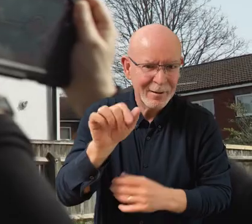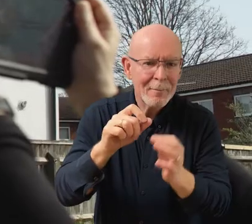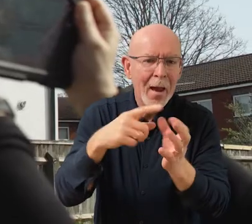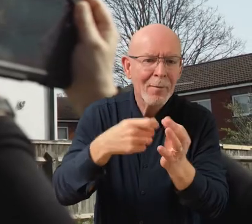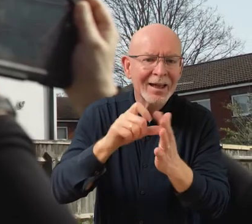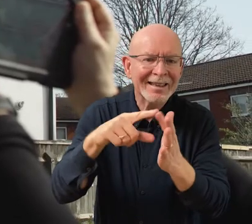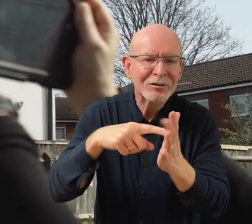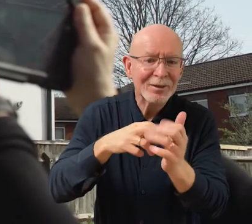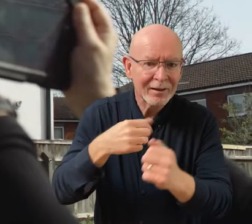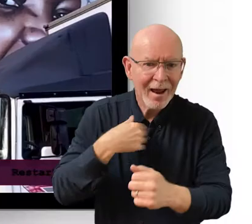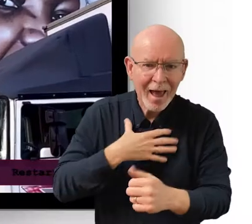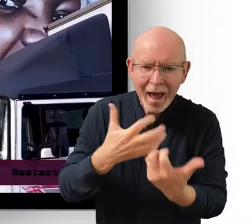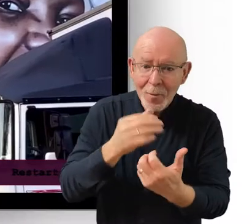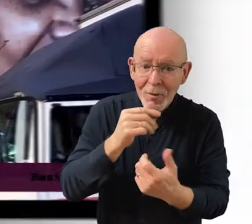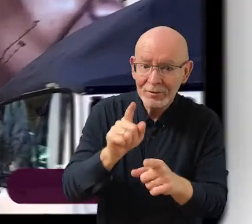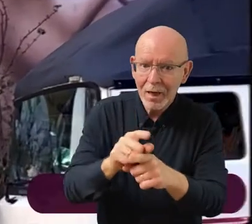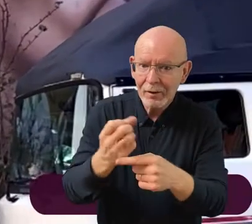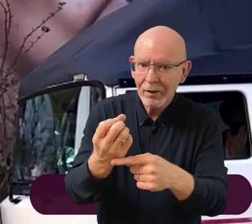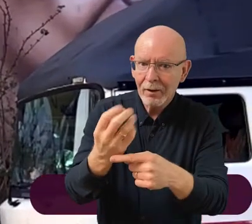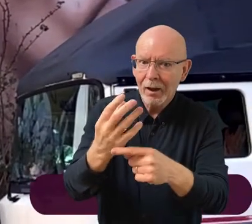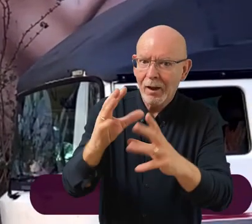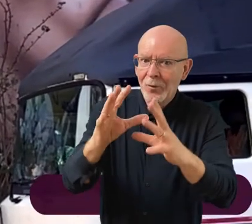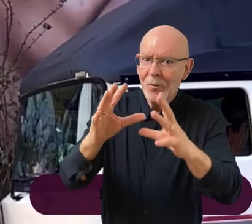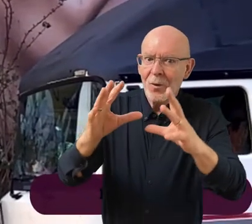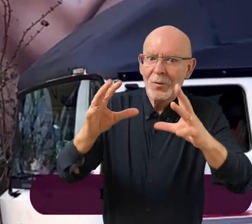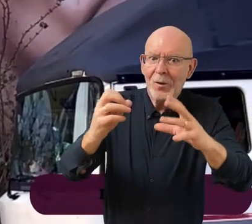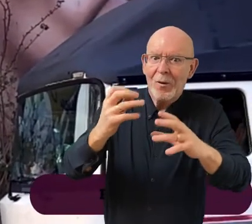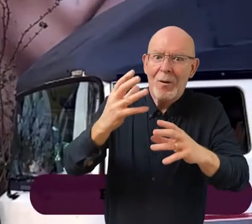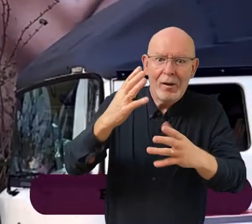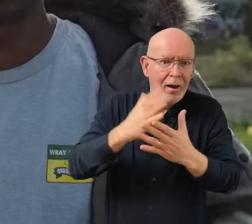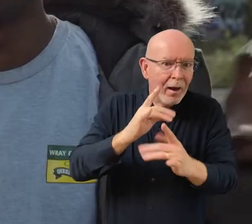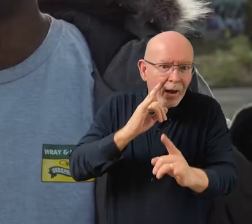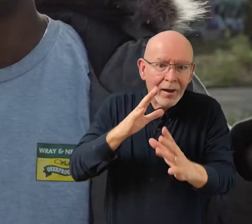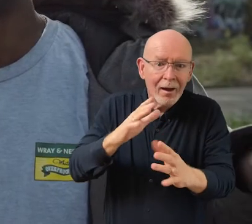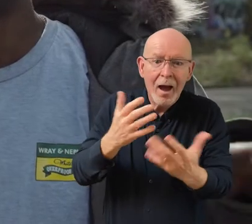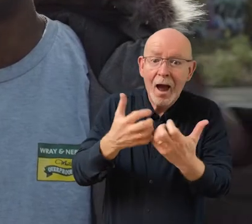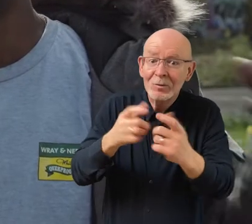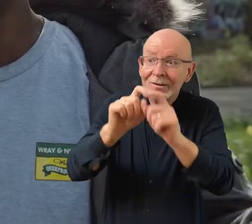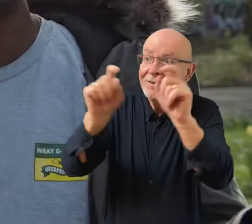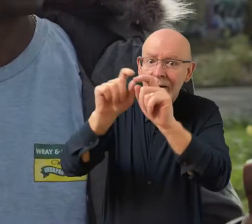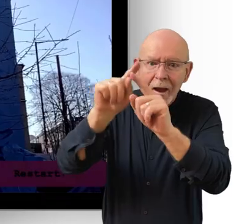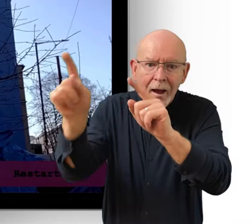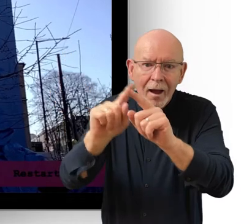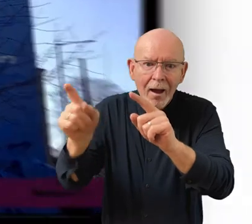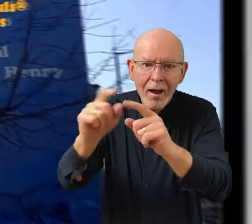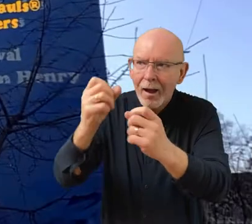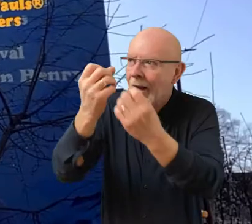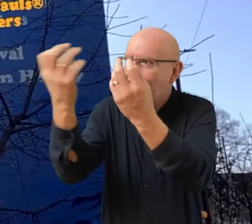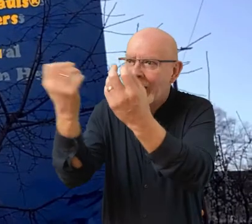I liked how the bird kind of came out of the wall and suddenly grew, it was amazing. The way the text pops up, you know, in augmented reality is amazing.